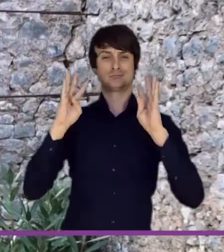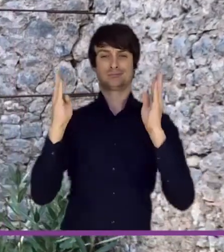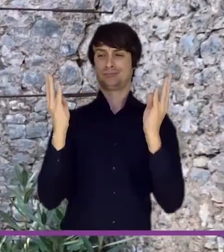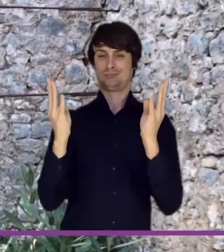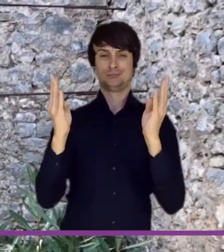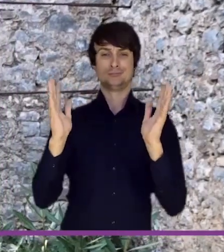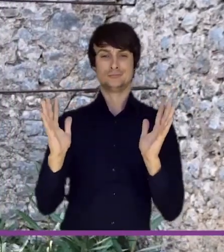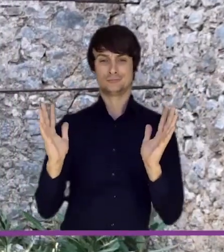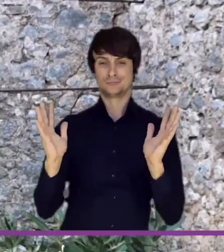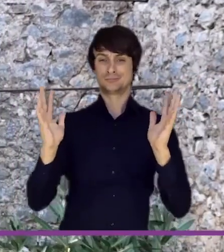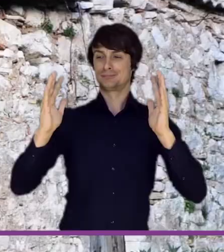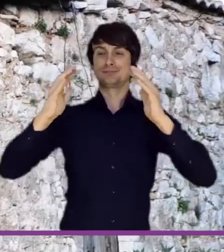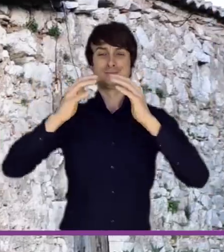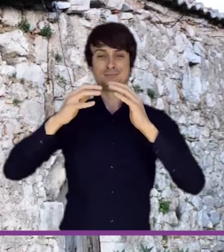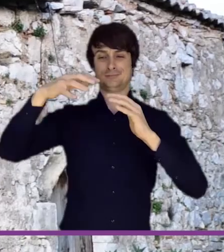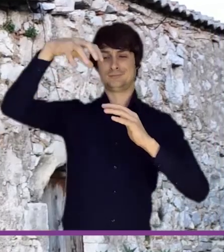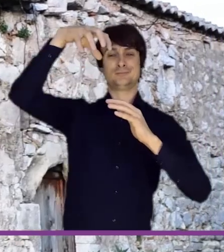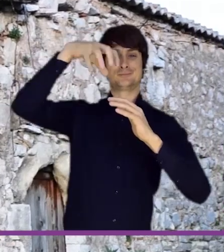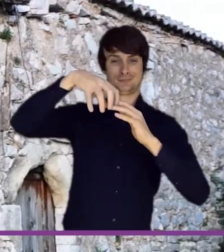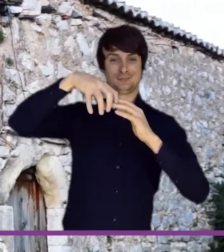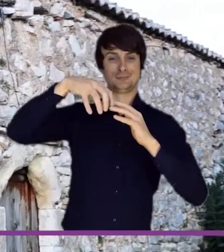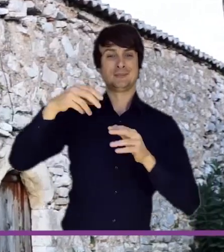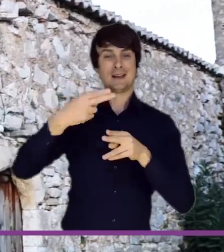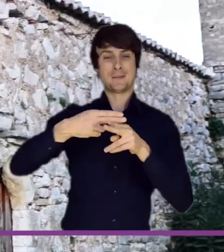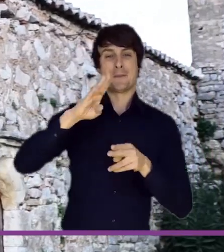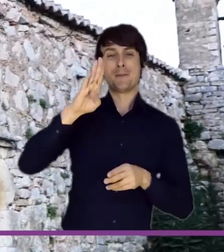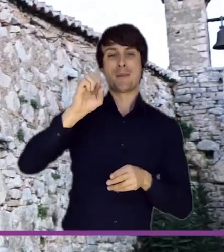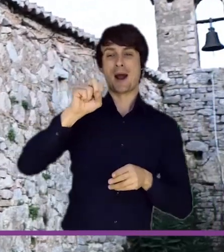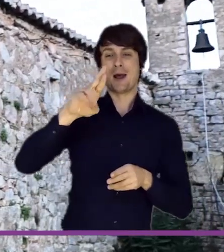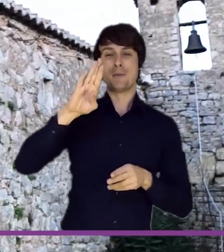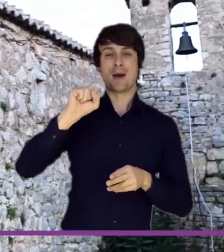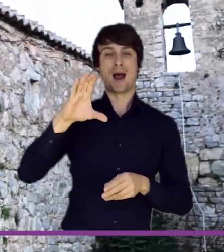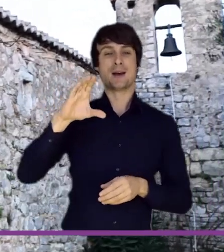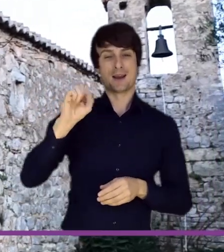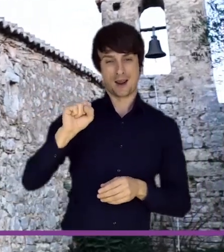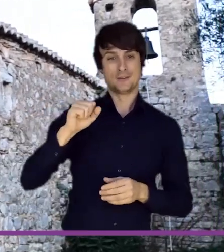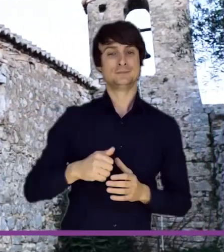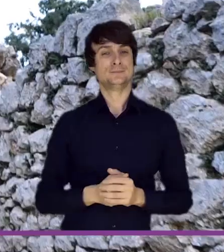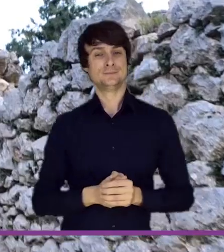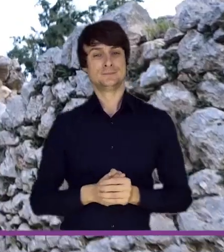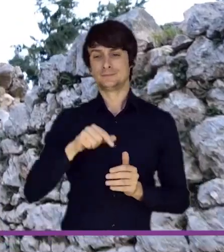point, in the Barbakas area. In addition to the beauties of the Ionian coast, tourists